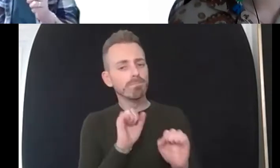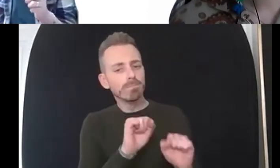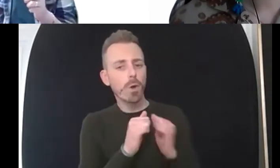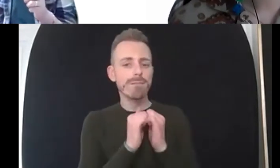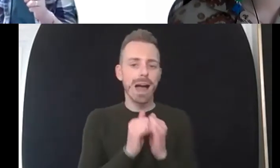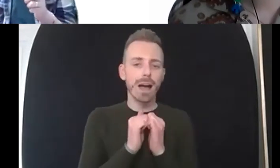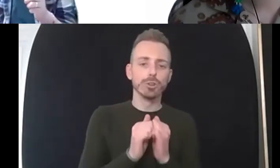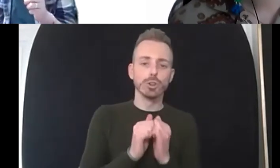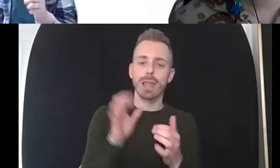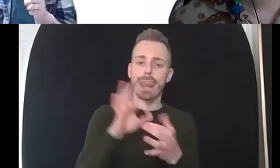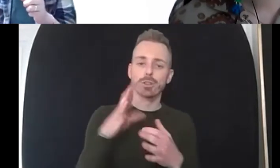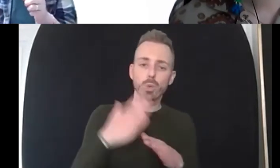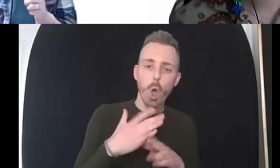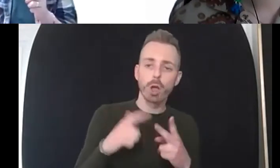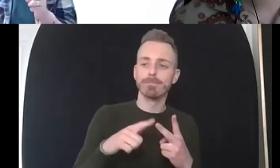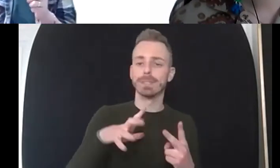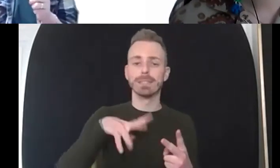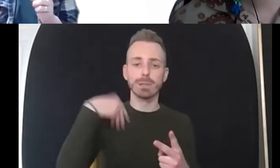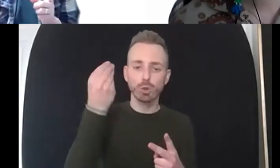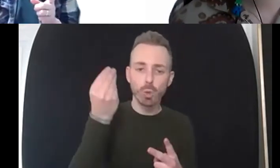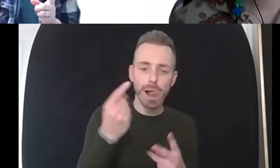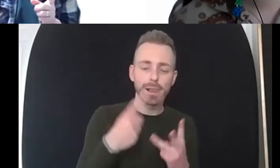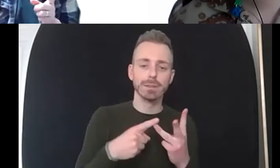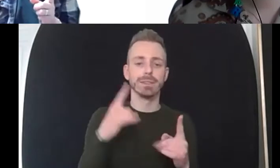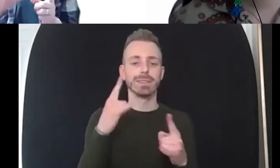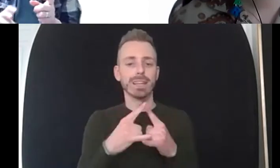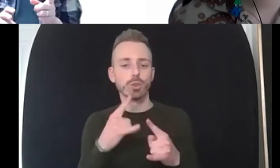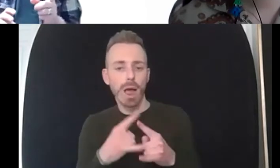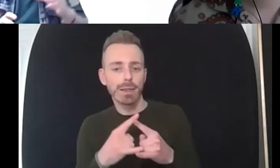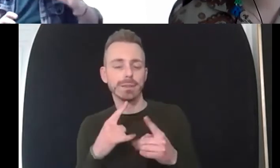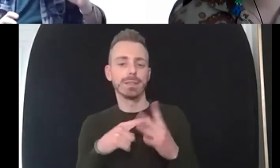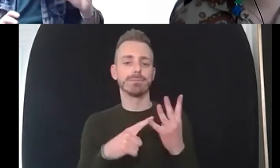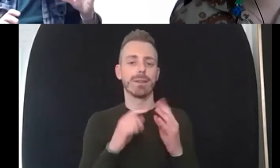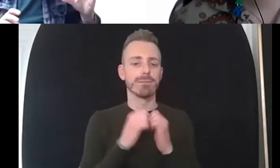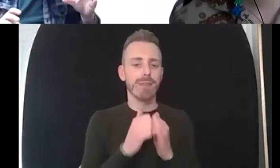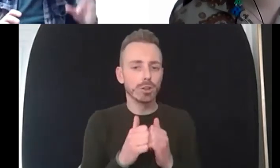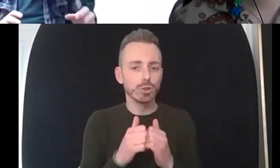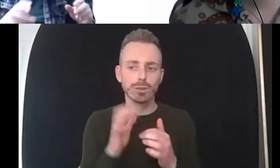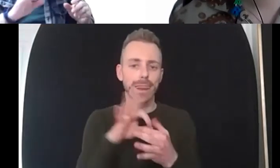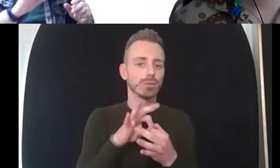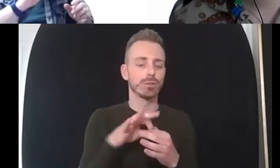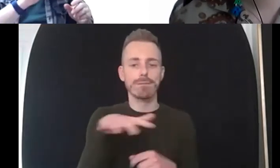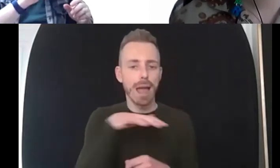your values about your sexuality what are your values about family about being a partner about